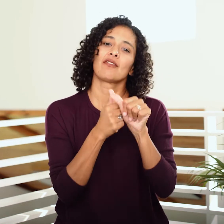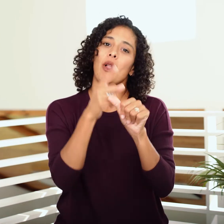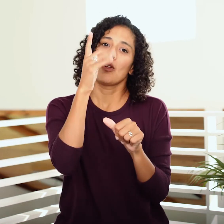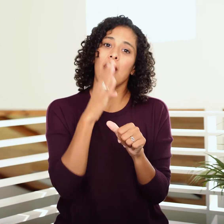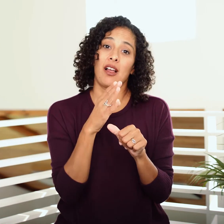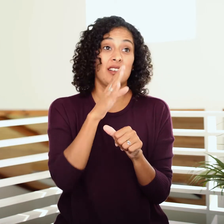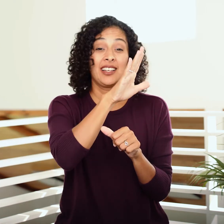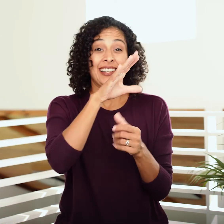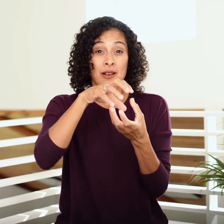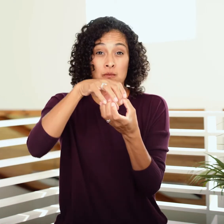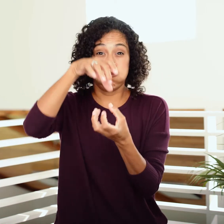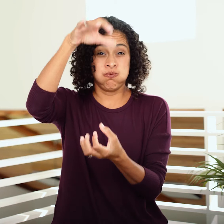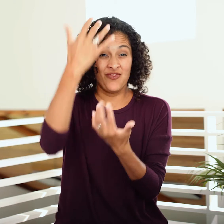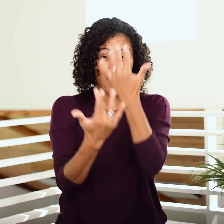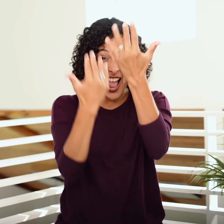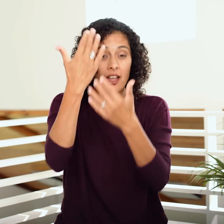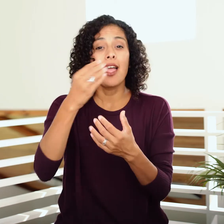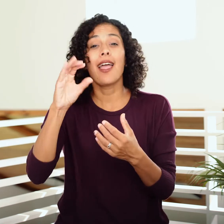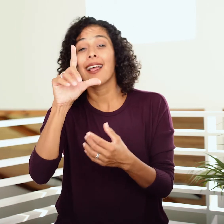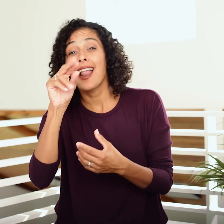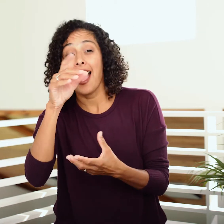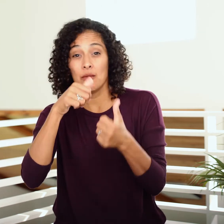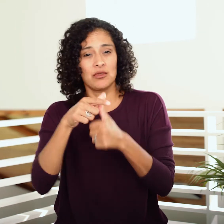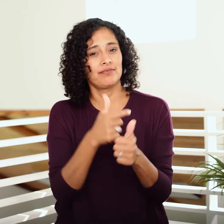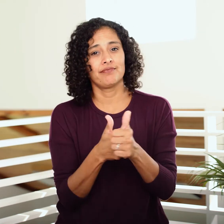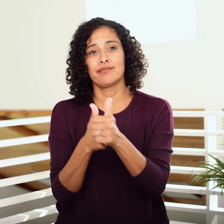They’re following God, guided by His pillar of fire and cloud.